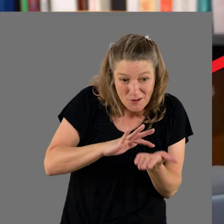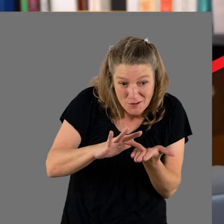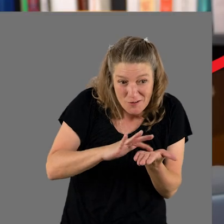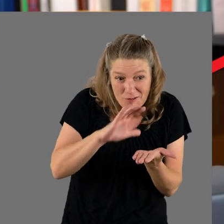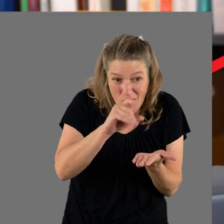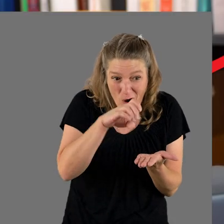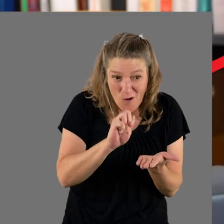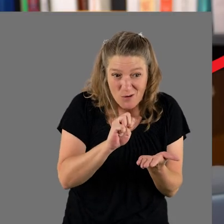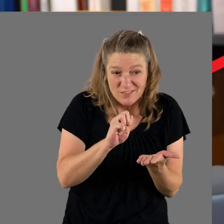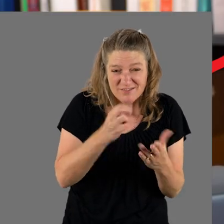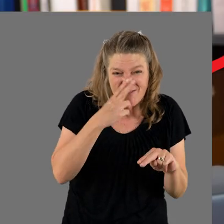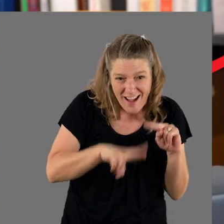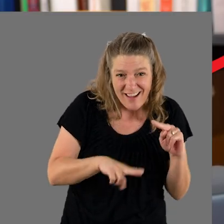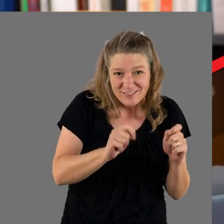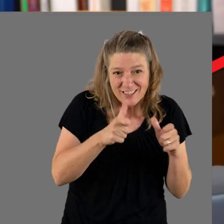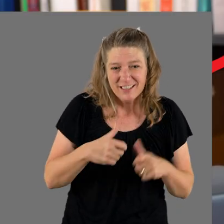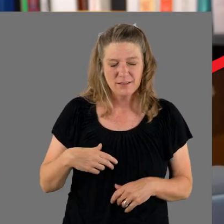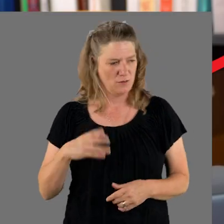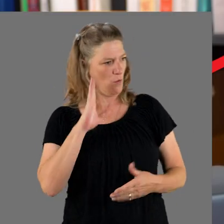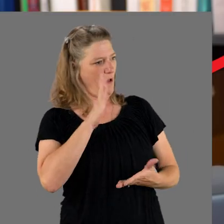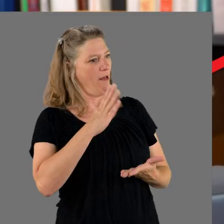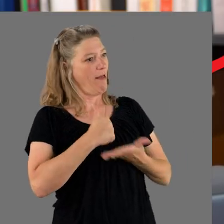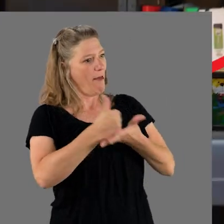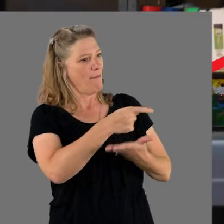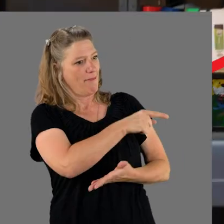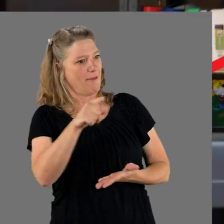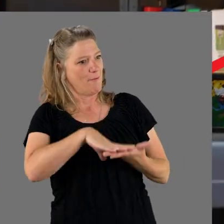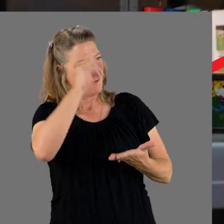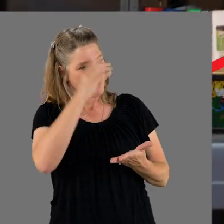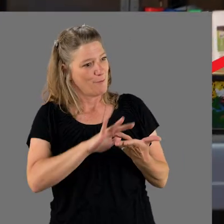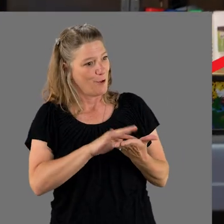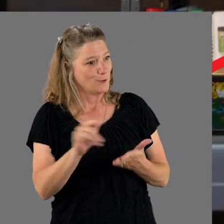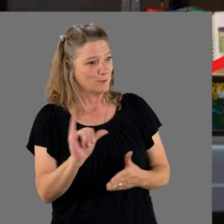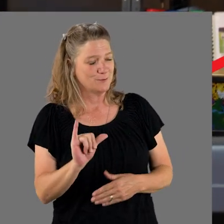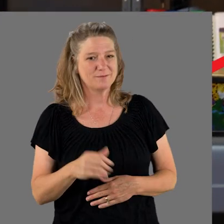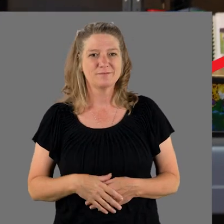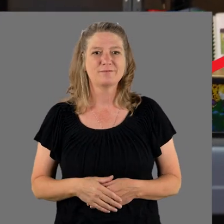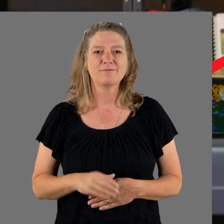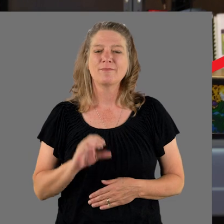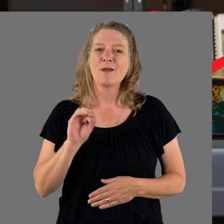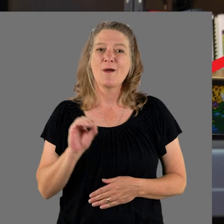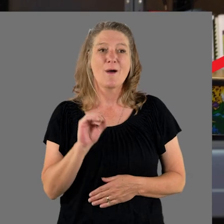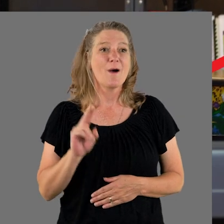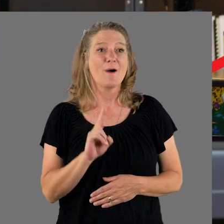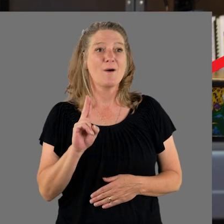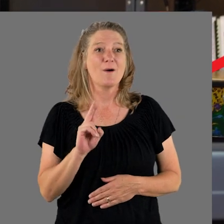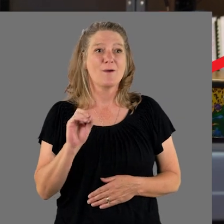They will help them learn braille, too. O-U, O-U,